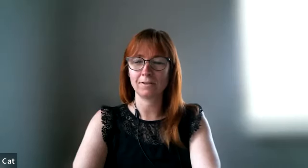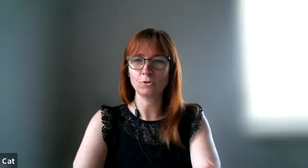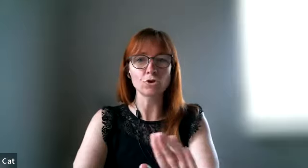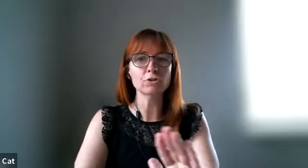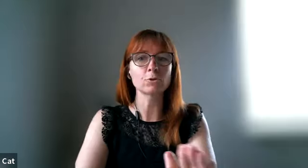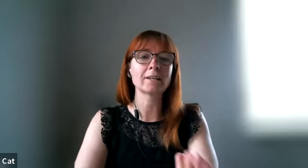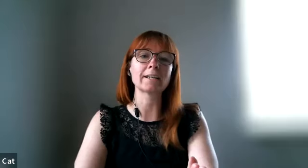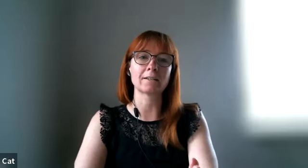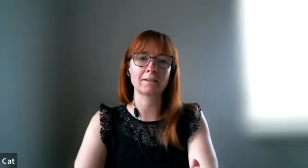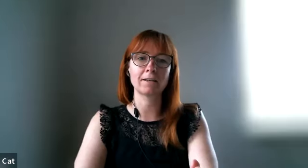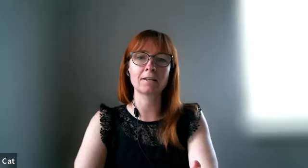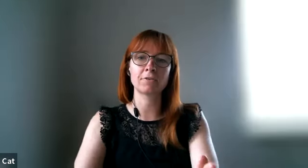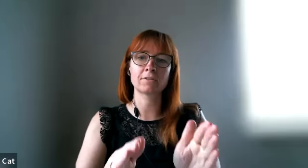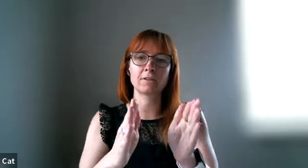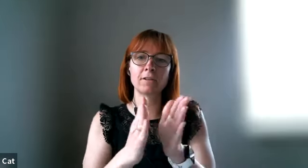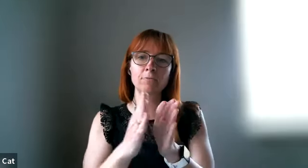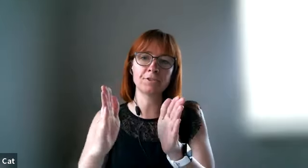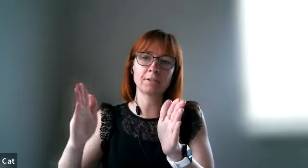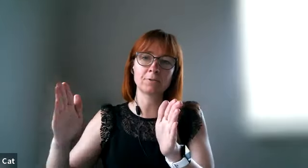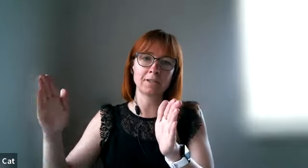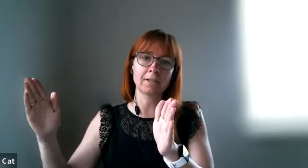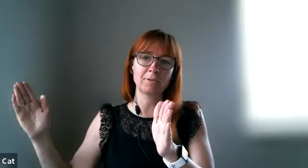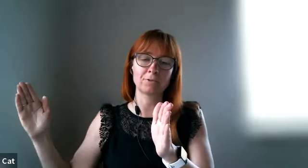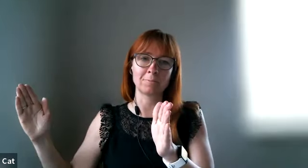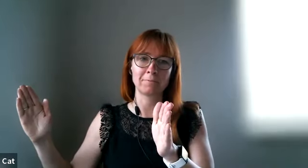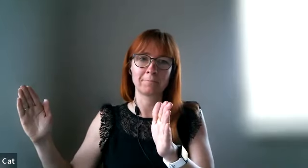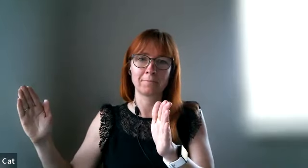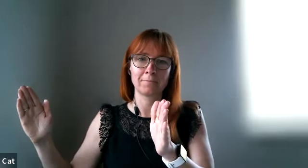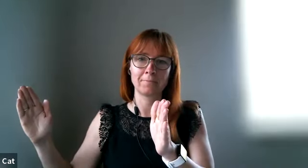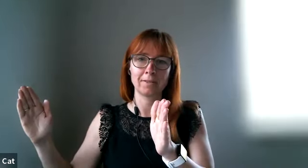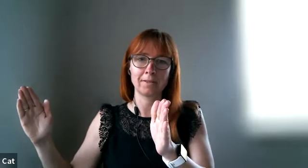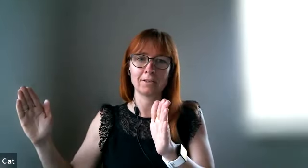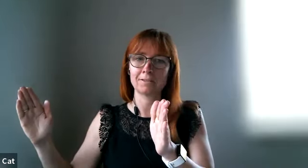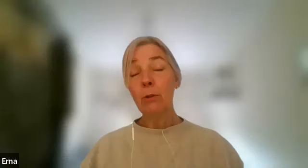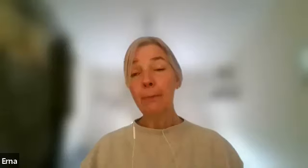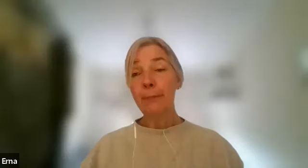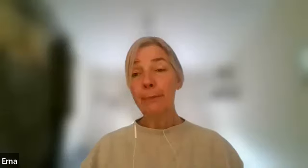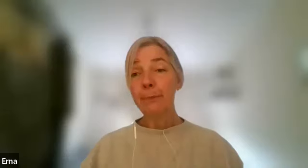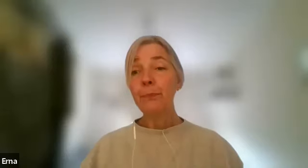you just don't like it and if it's every single day it builds up it doesn't have to be your love